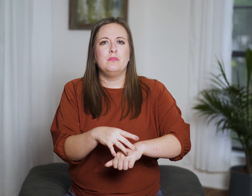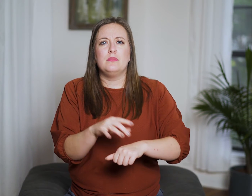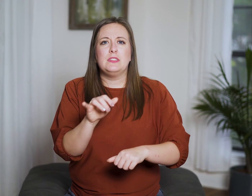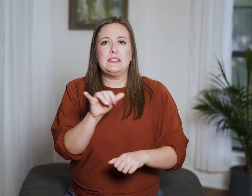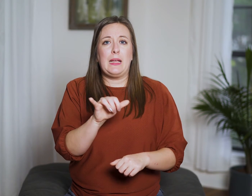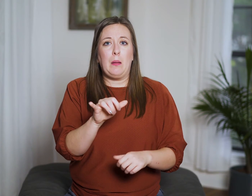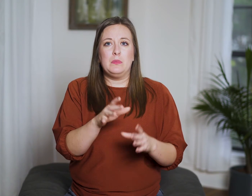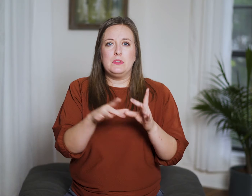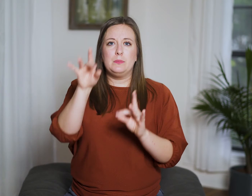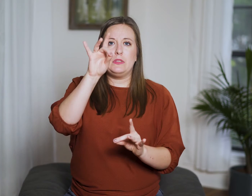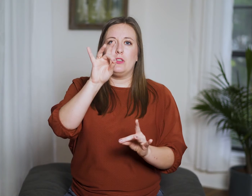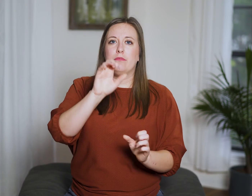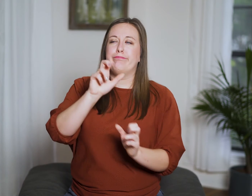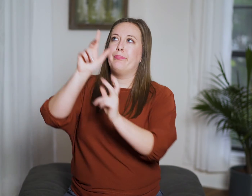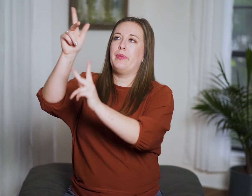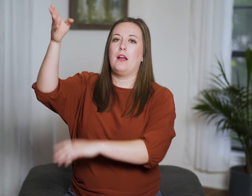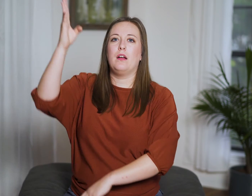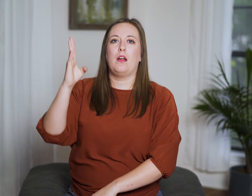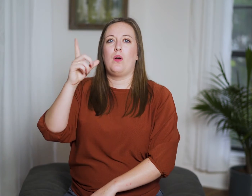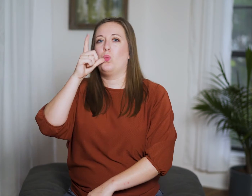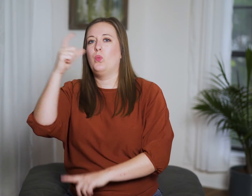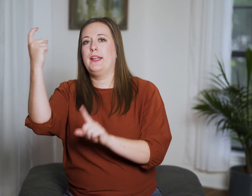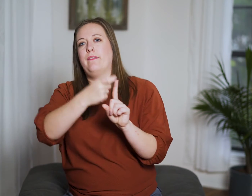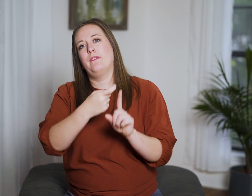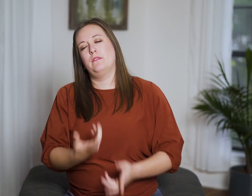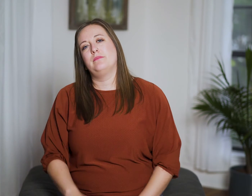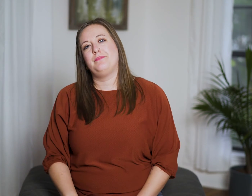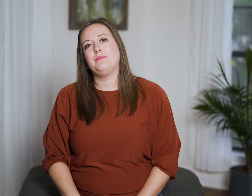and the spirit returns to God who gave it.”